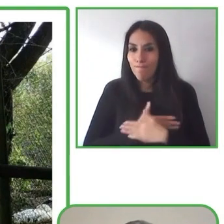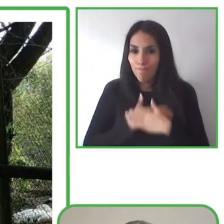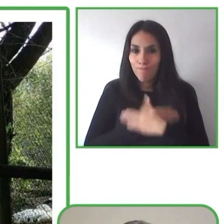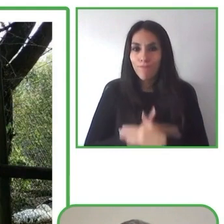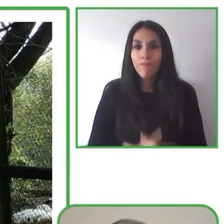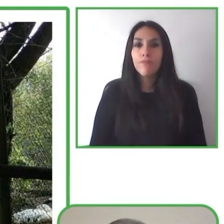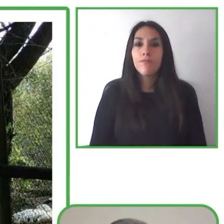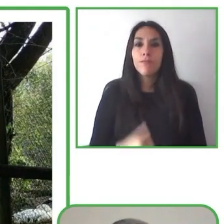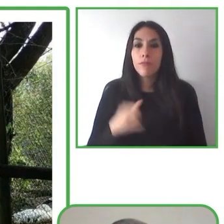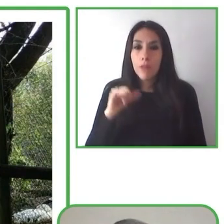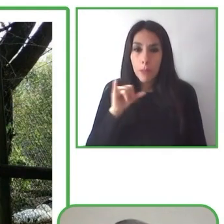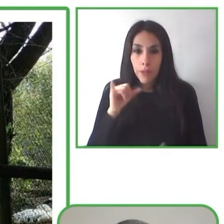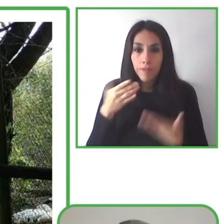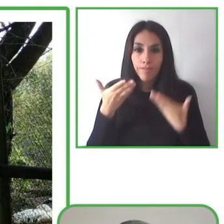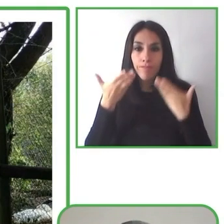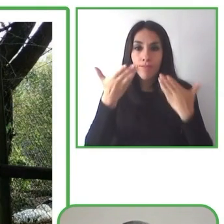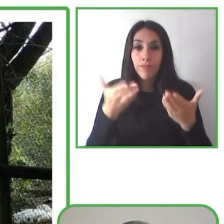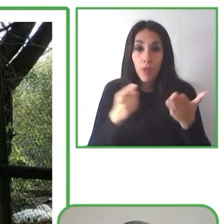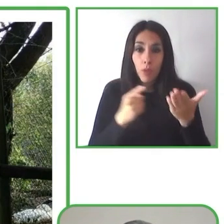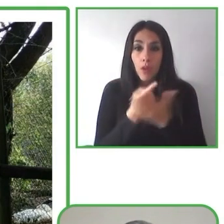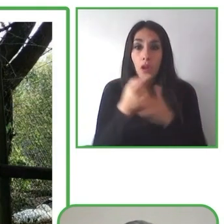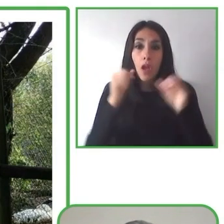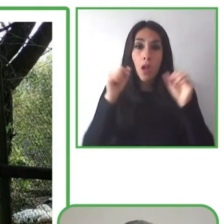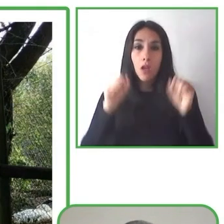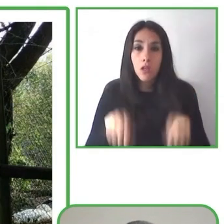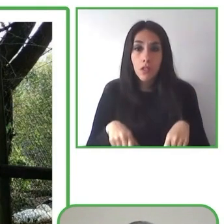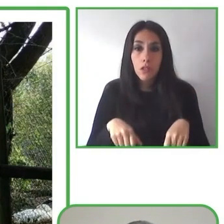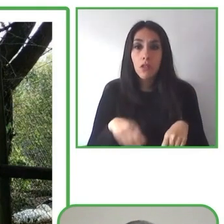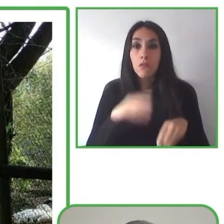best practices. That can be.